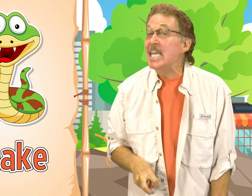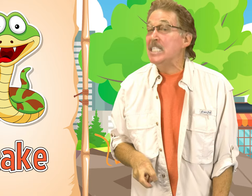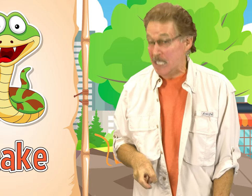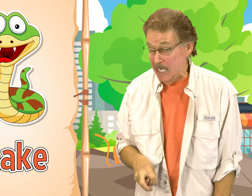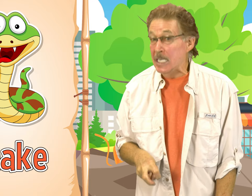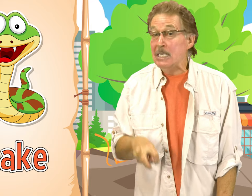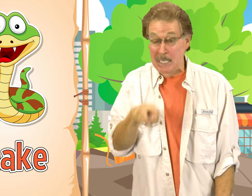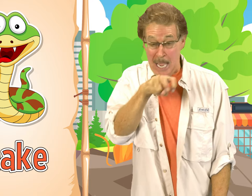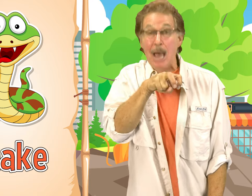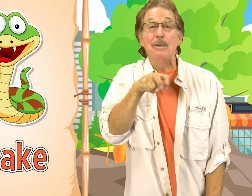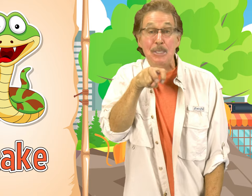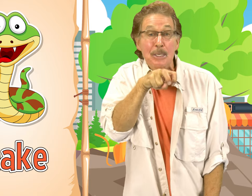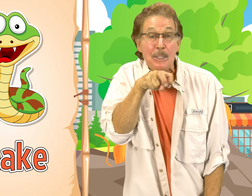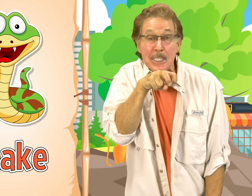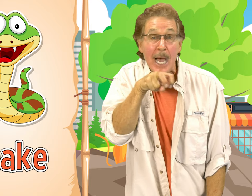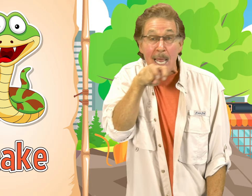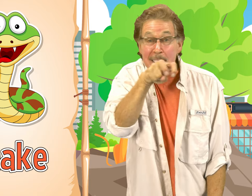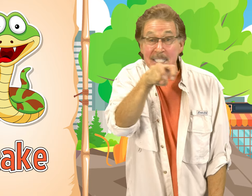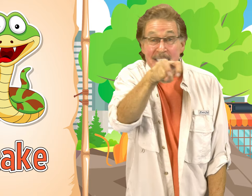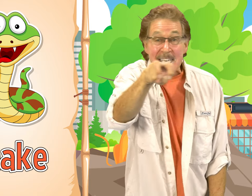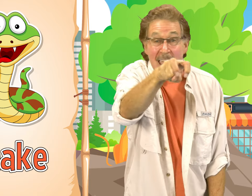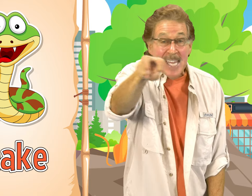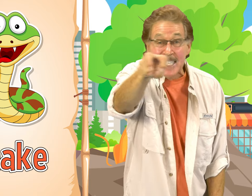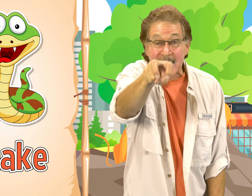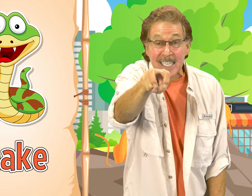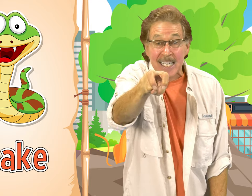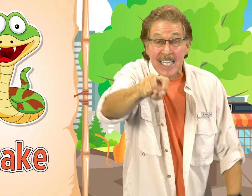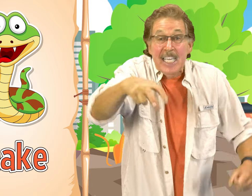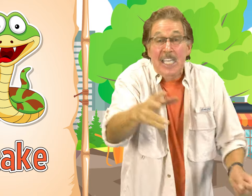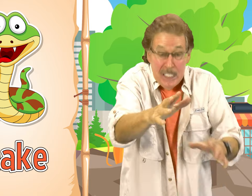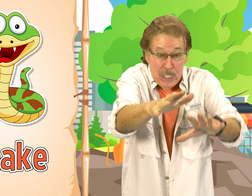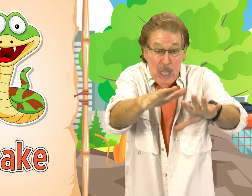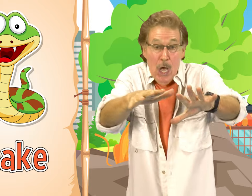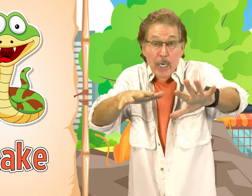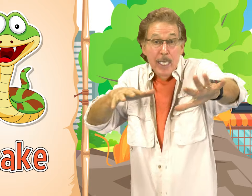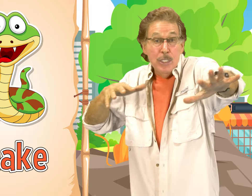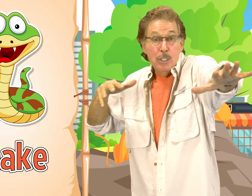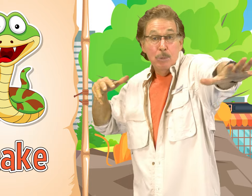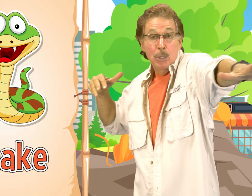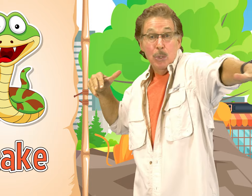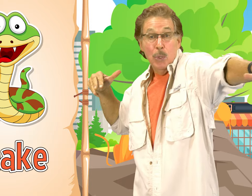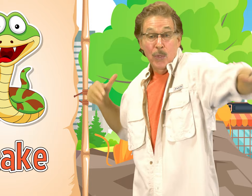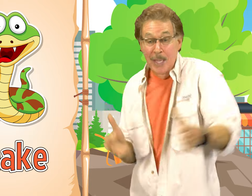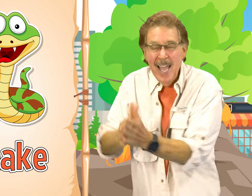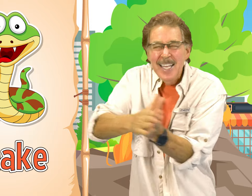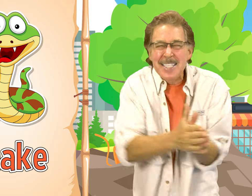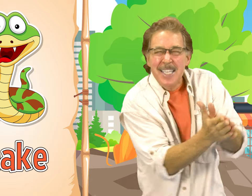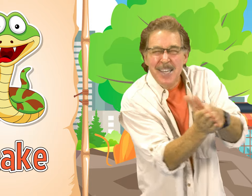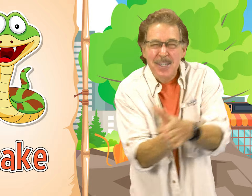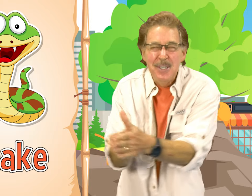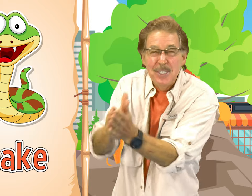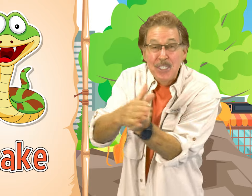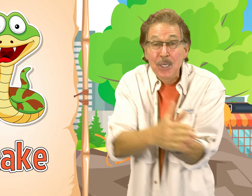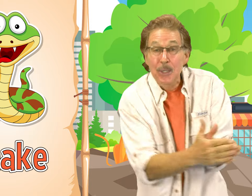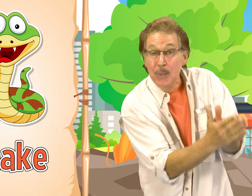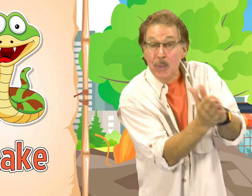This is how you sign snake It's long and smooth and slithers too